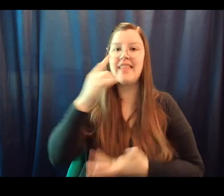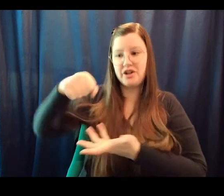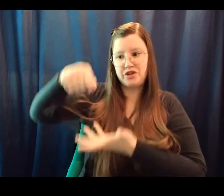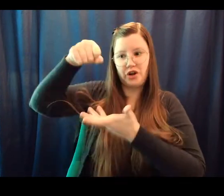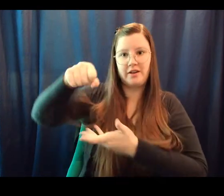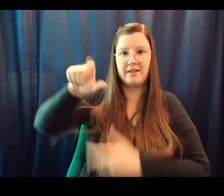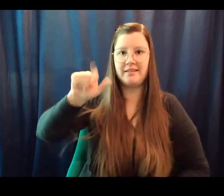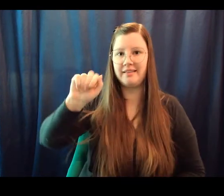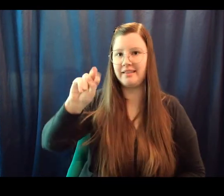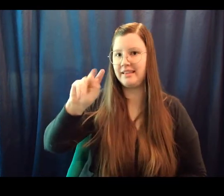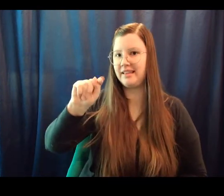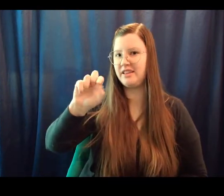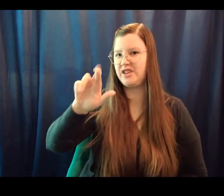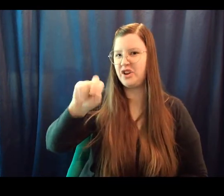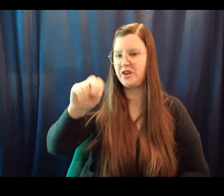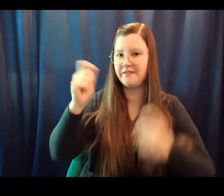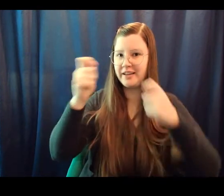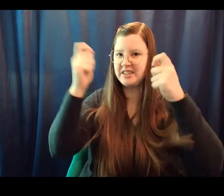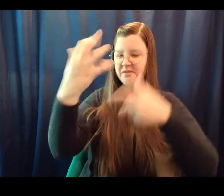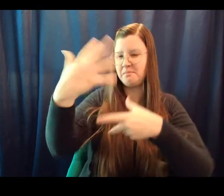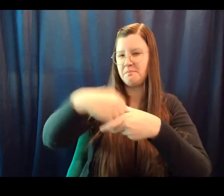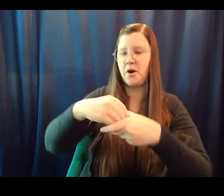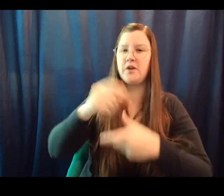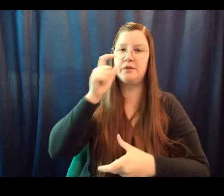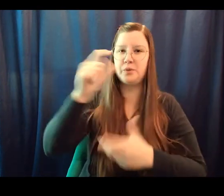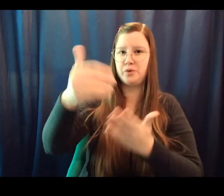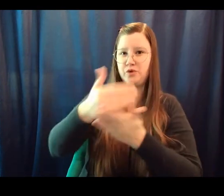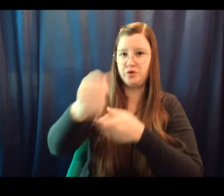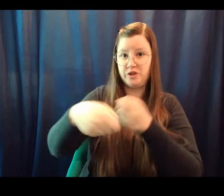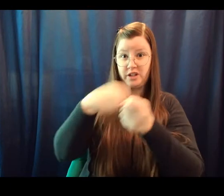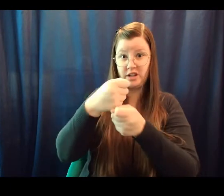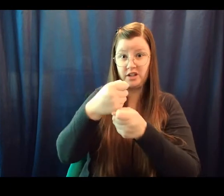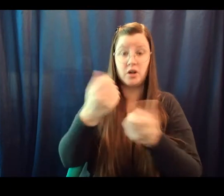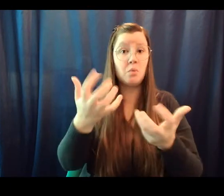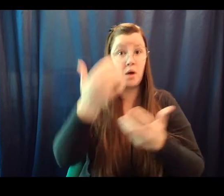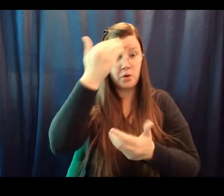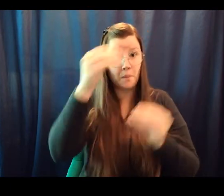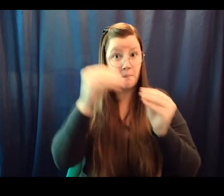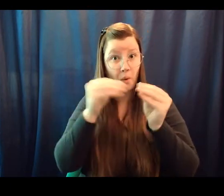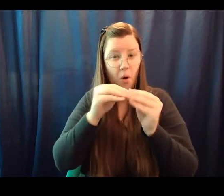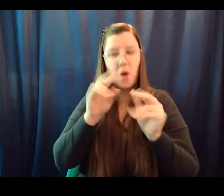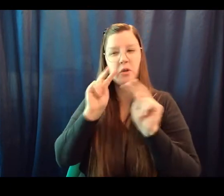please check the Lunar New Year google site on our school district website.